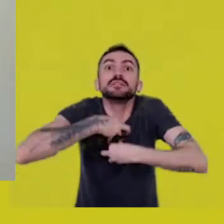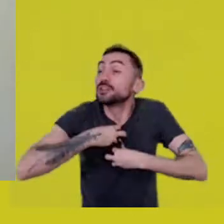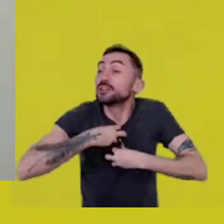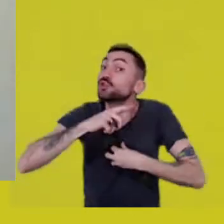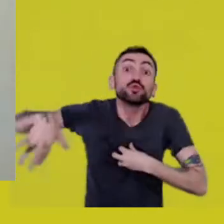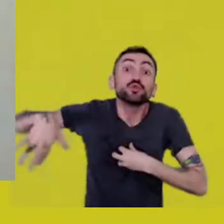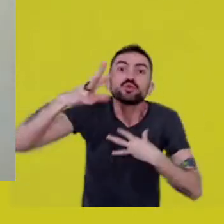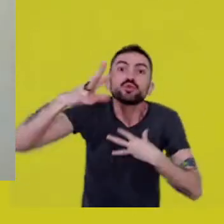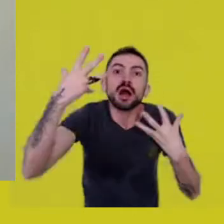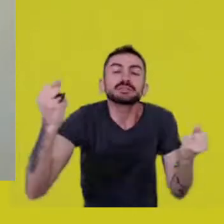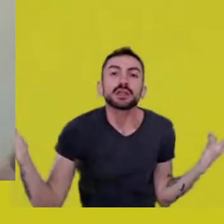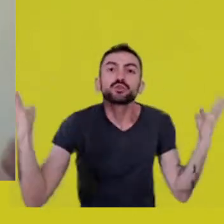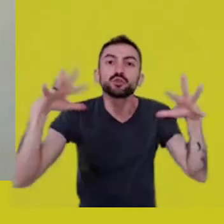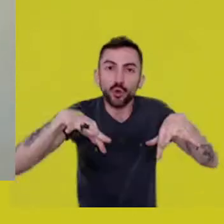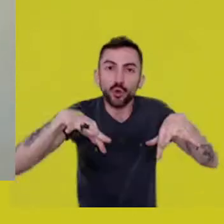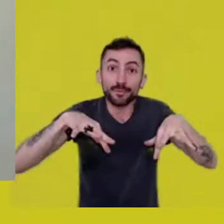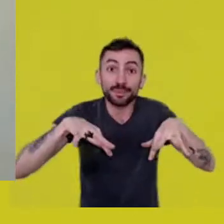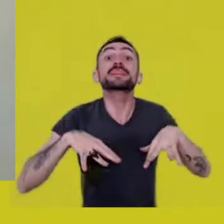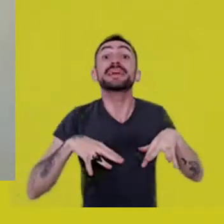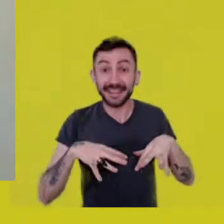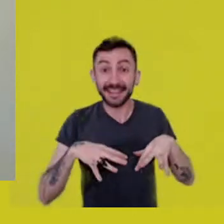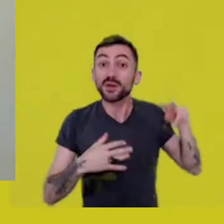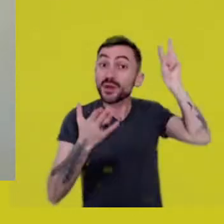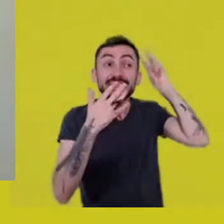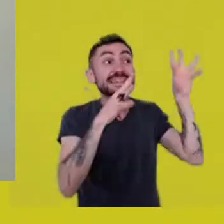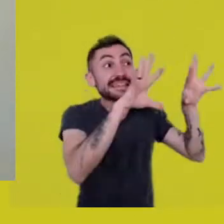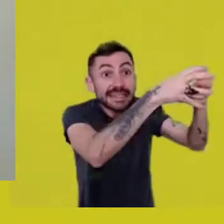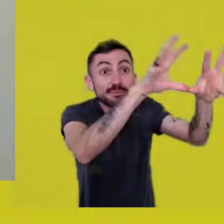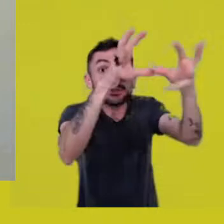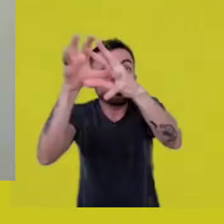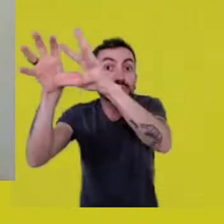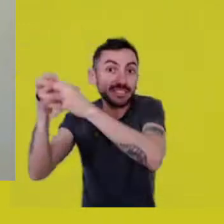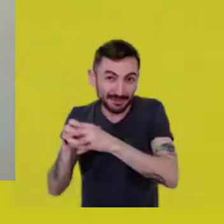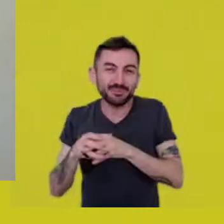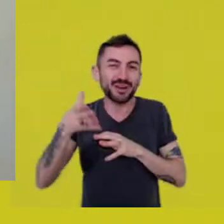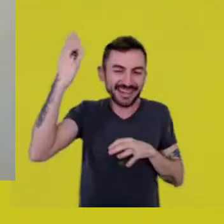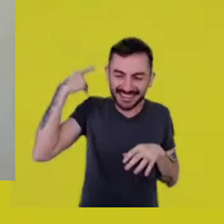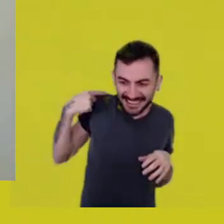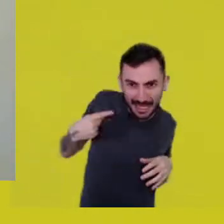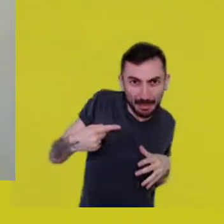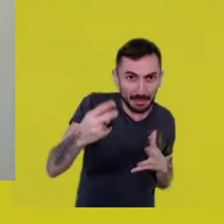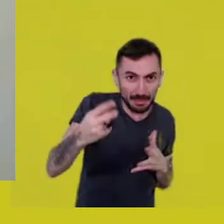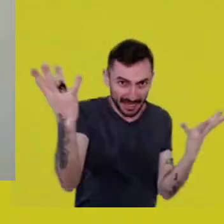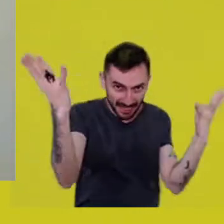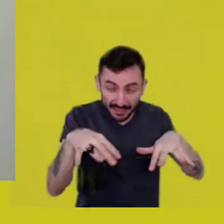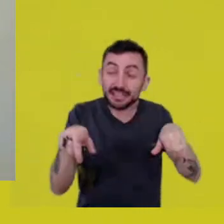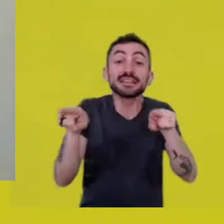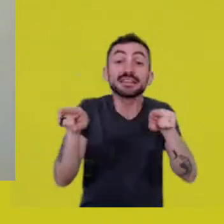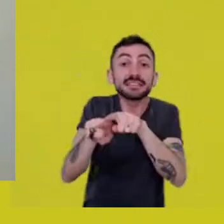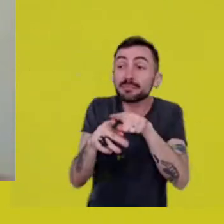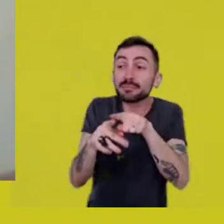So, the tribes who were there all week and that last day’s visitors